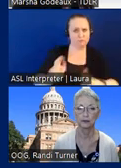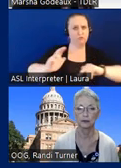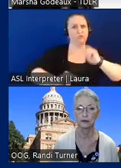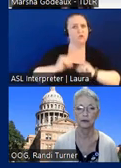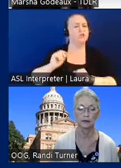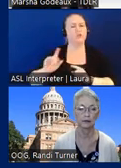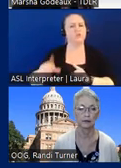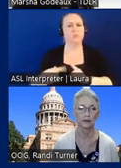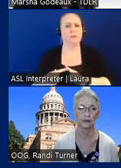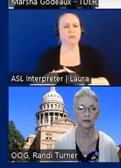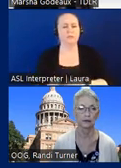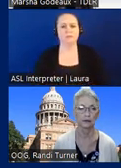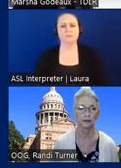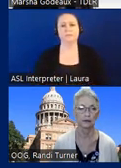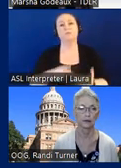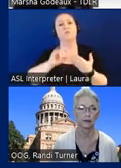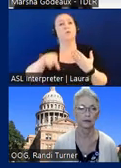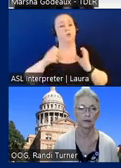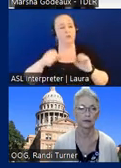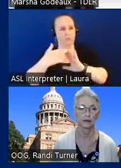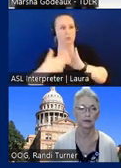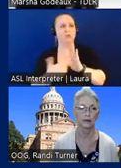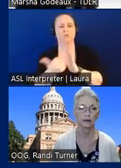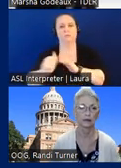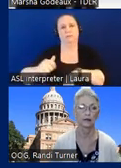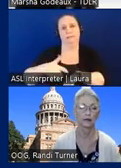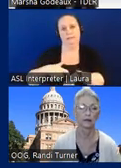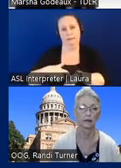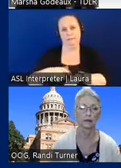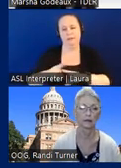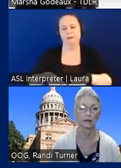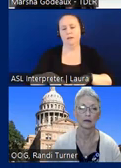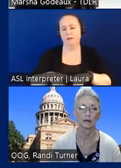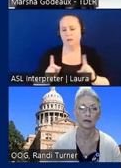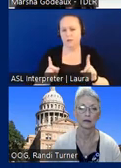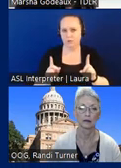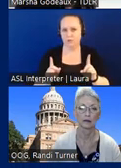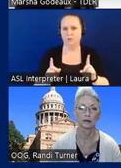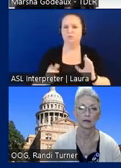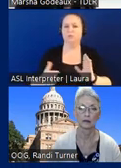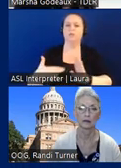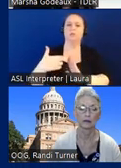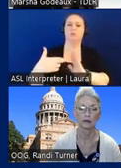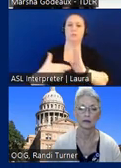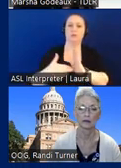a project can be registered at any time however if it is registered after it's completed